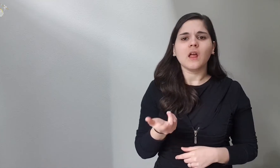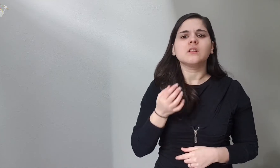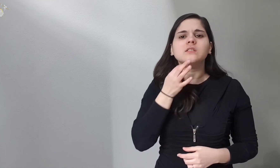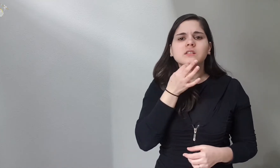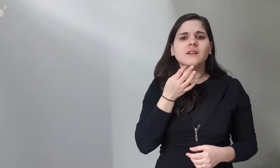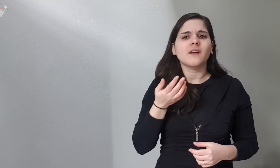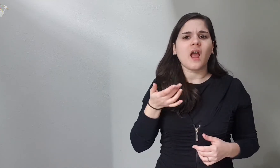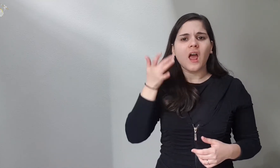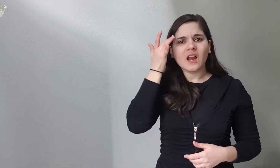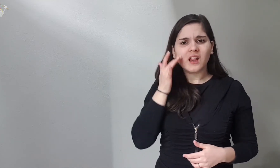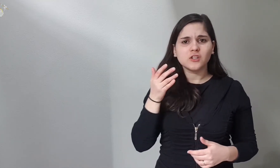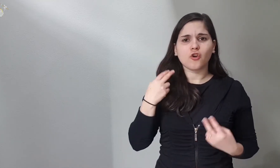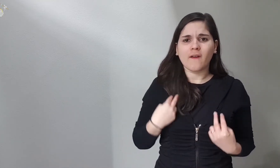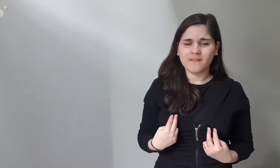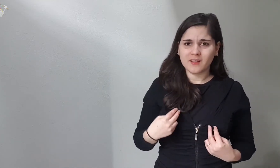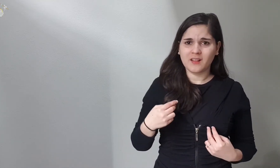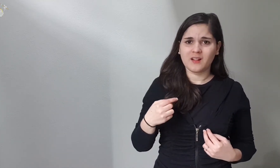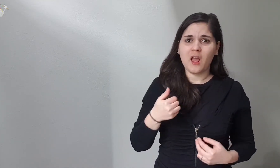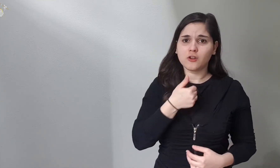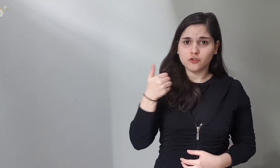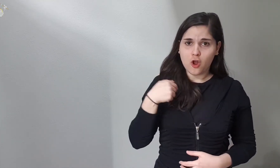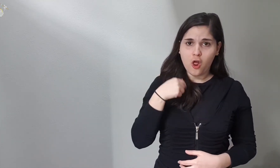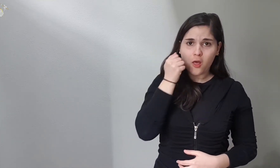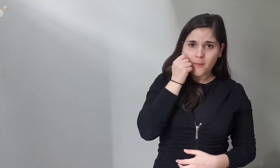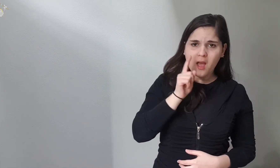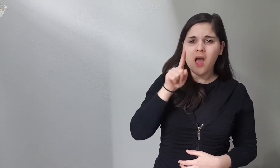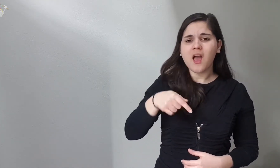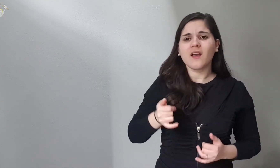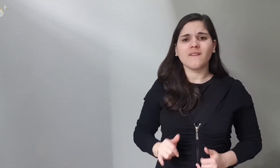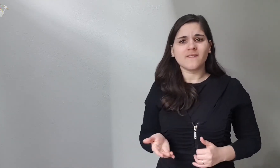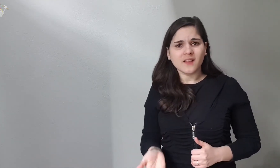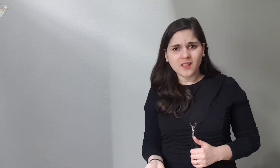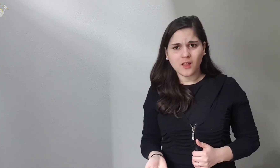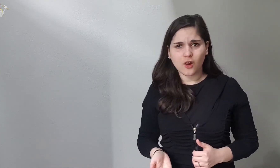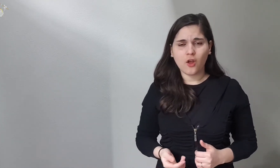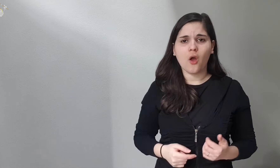so not only the mother but also the child is at risk of life.